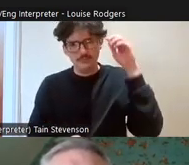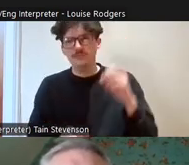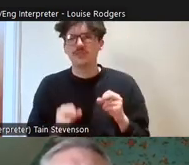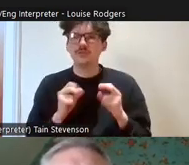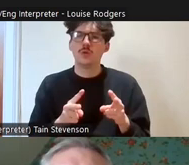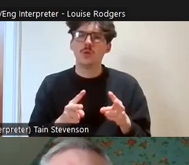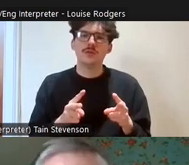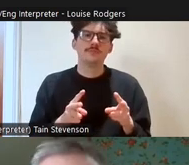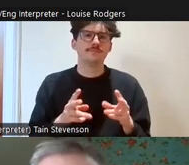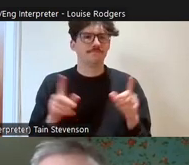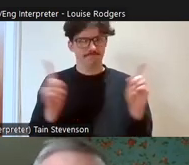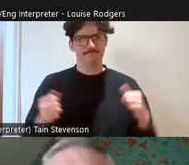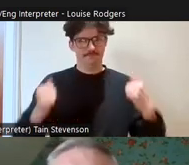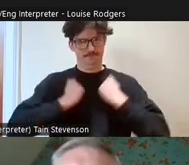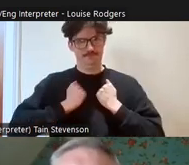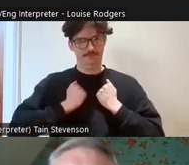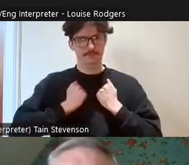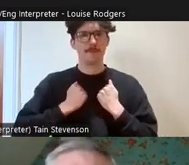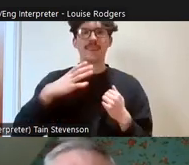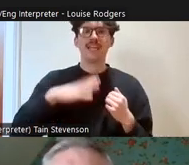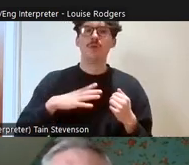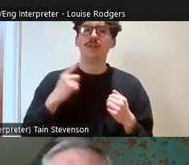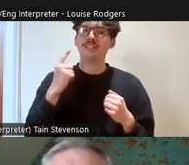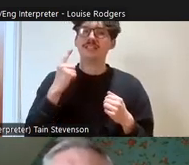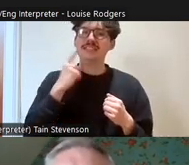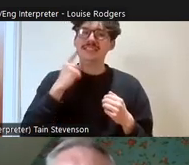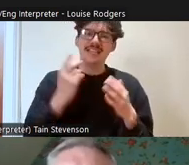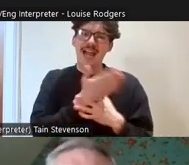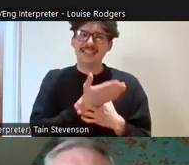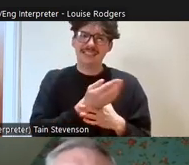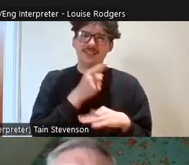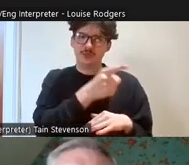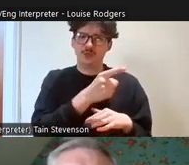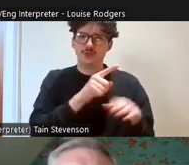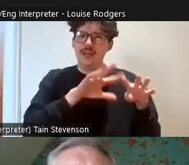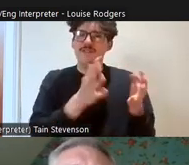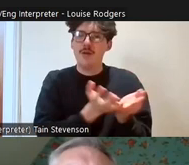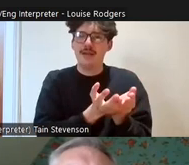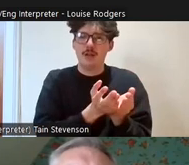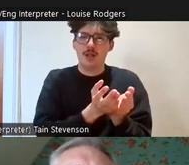grants and we're basically trying to get people to look at a local level at what they can do to